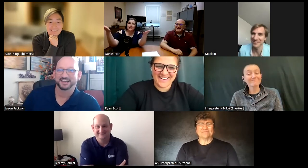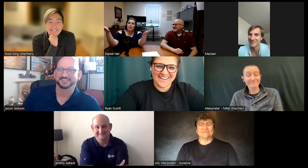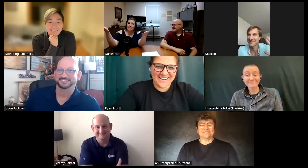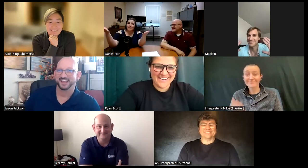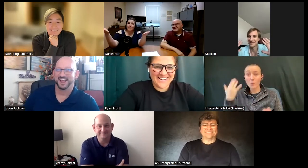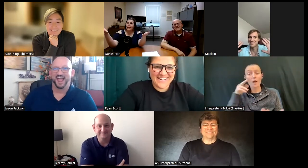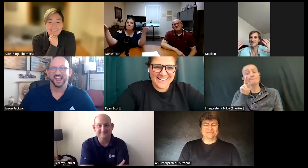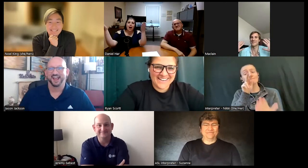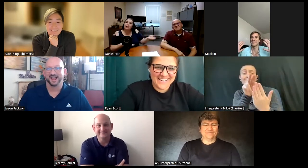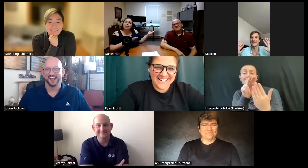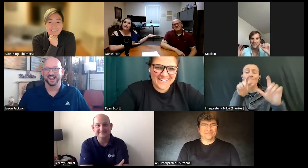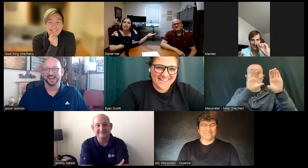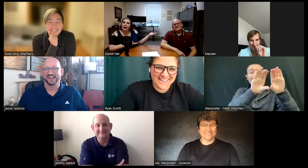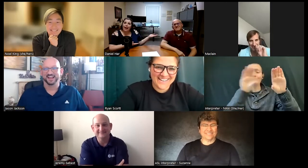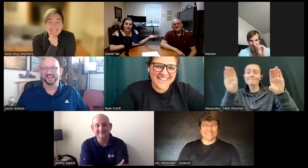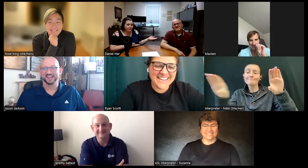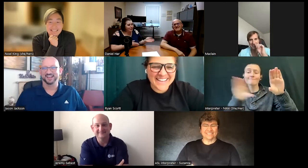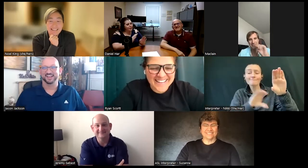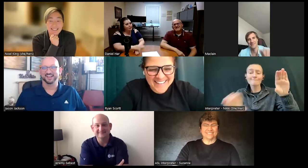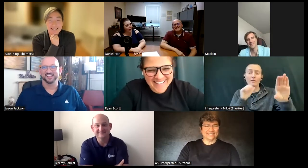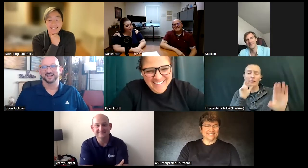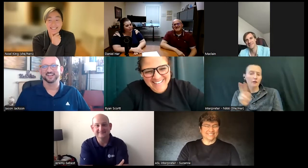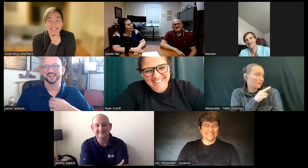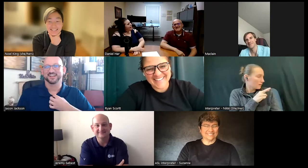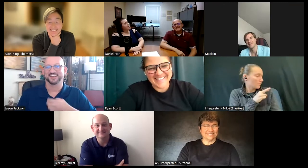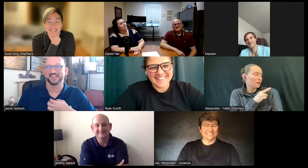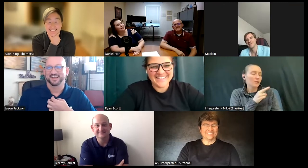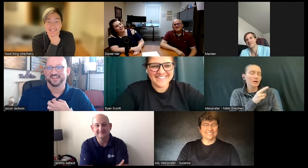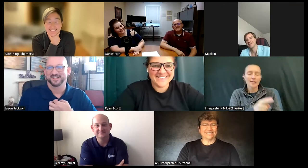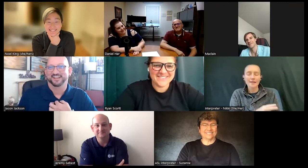screen up here and I'm not looking to my left so Daniel